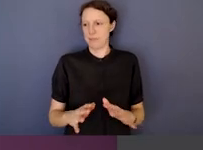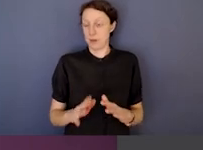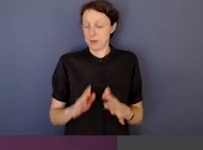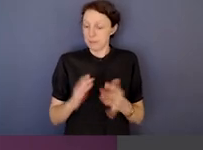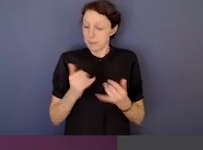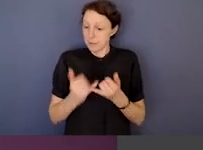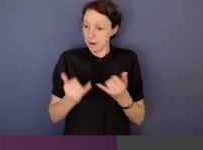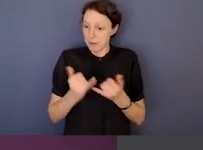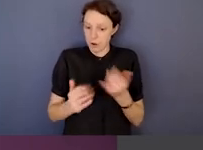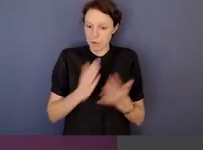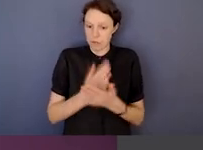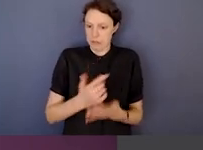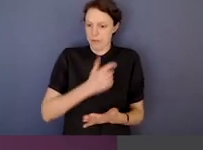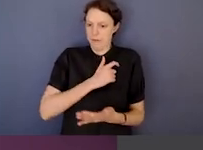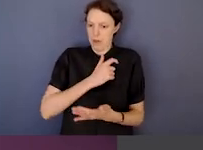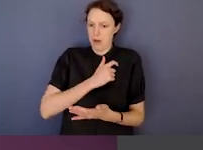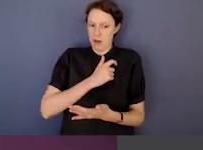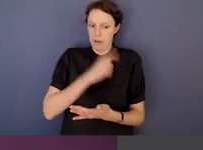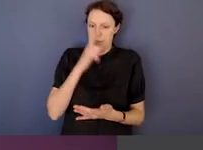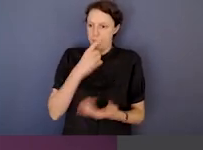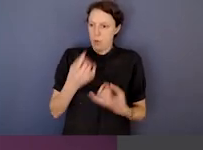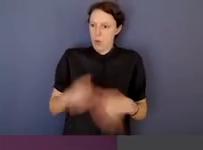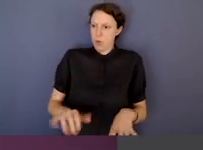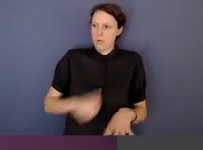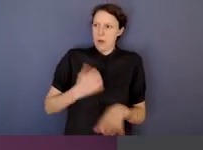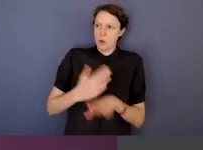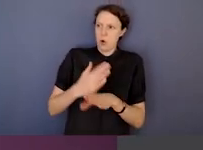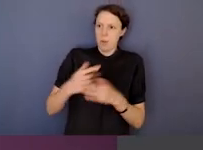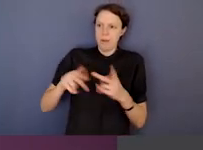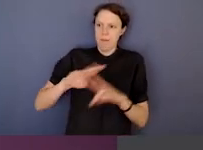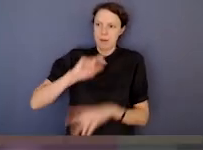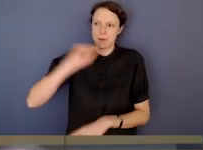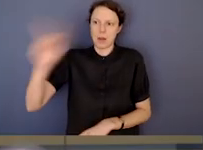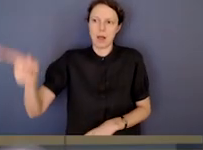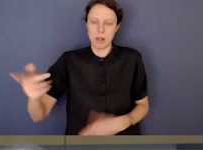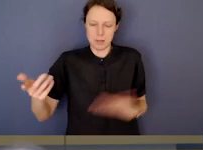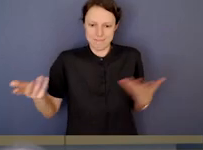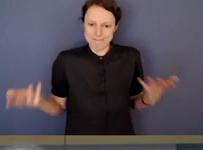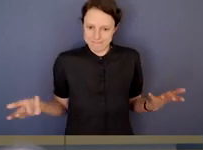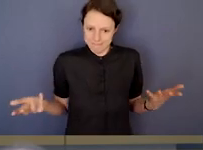to address those very real fears that people have.